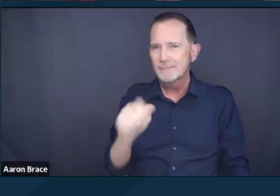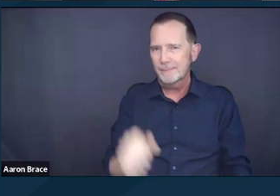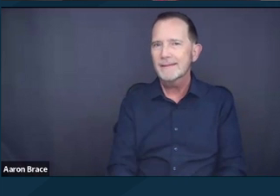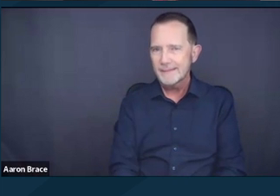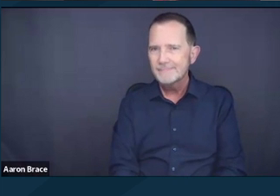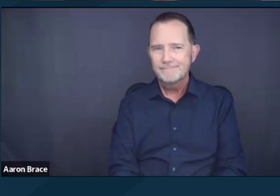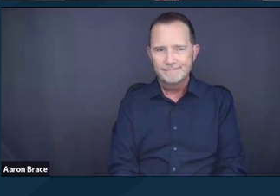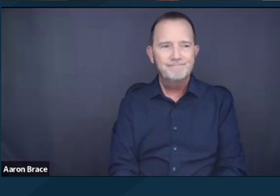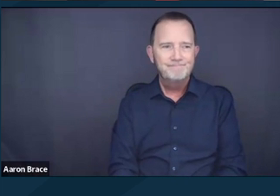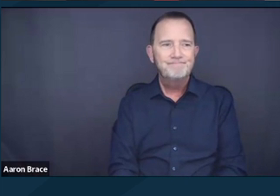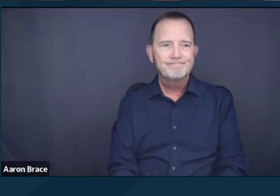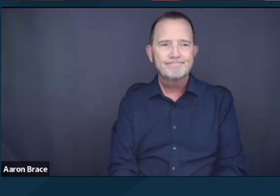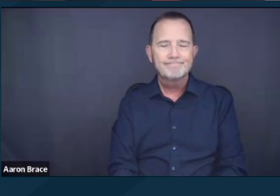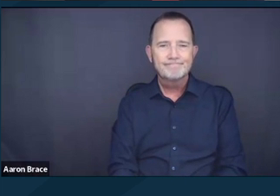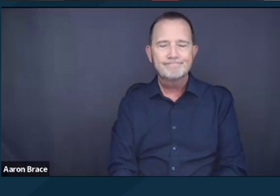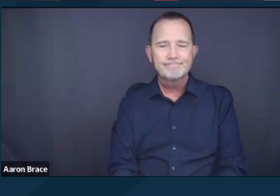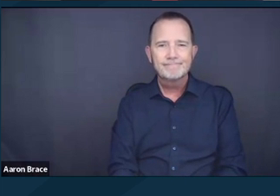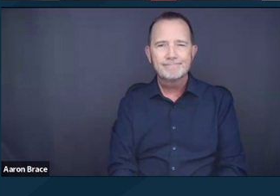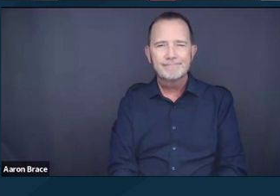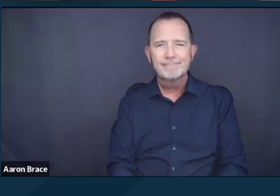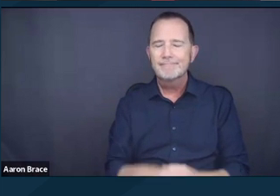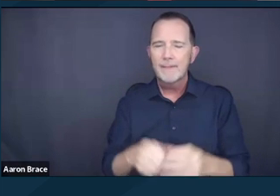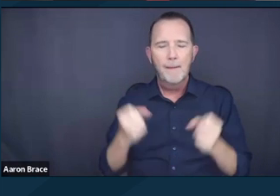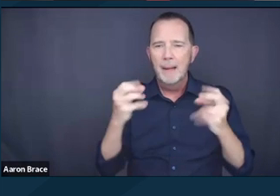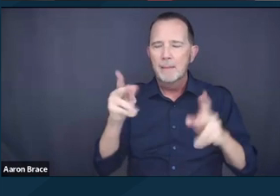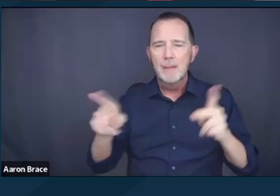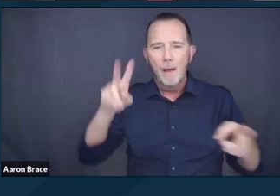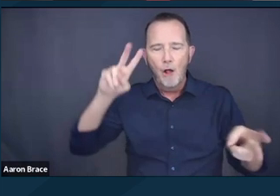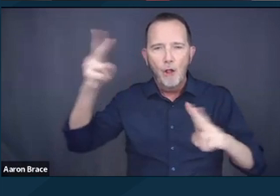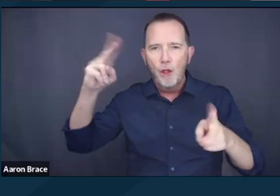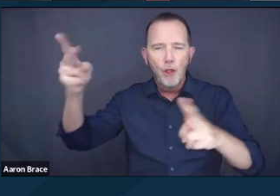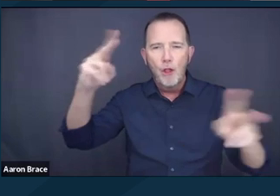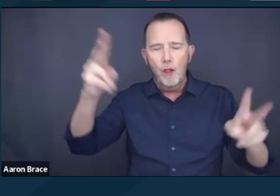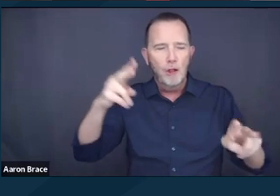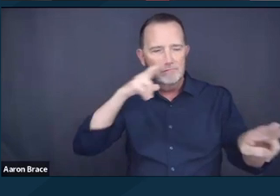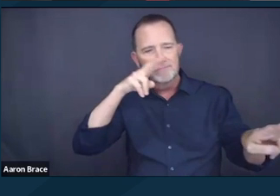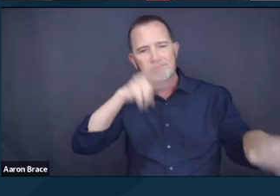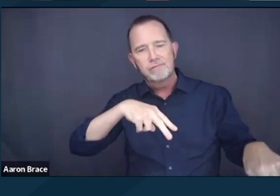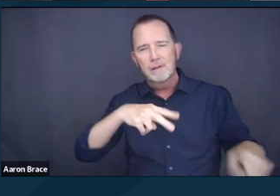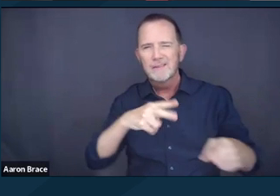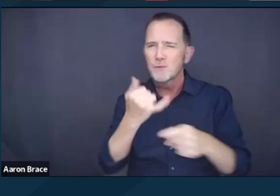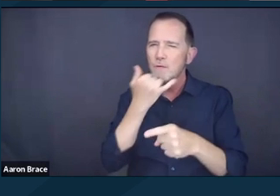There's a lot of misinformation out there and harmful narratives. So first, I want to note